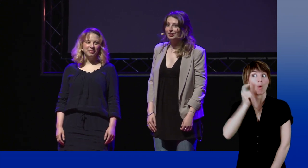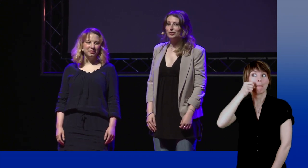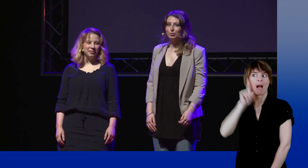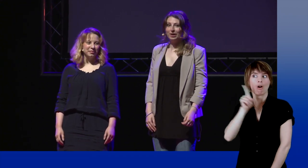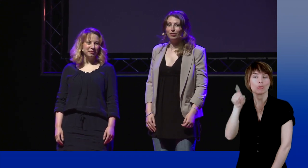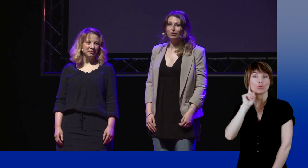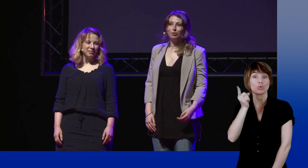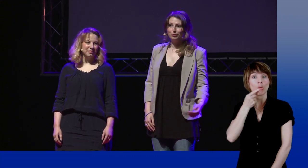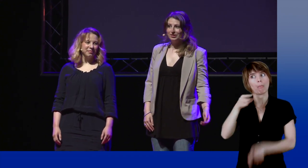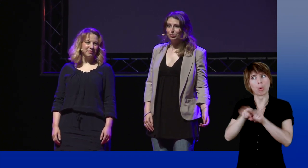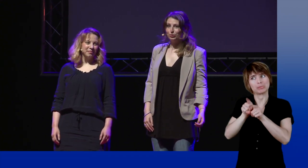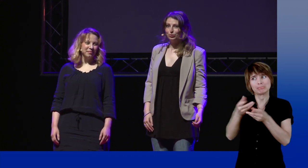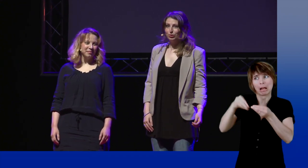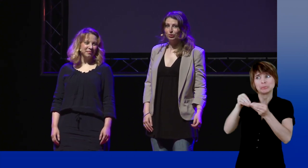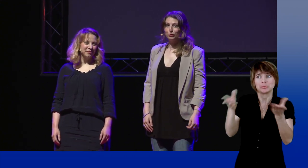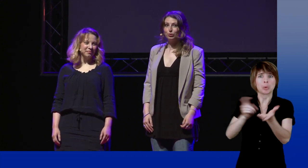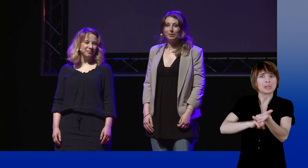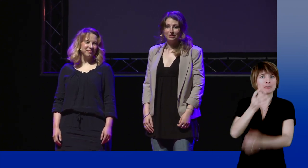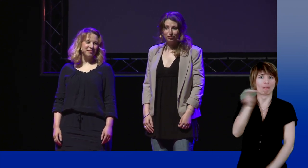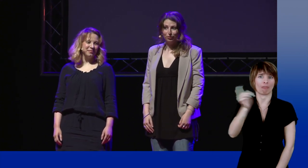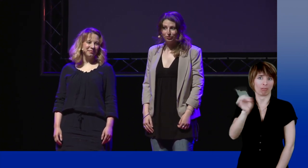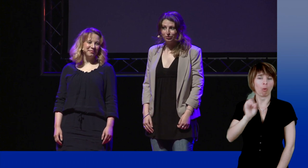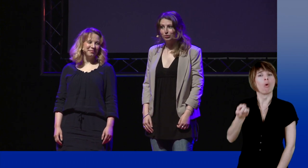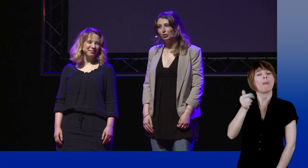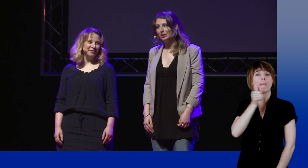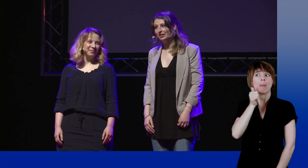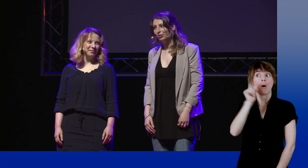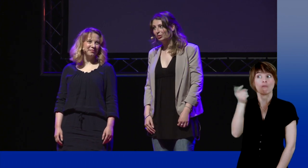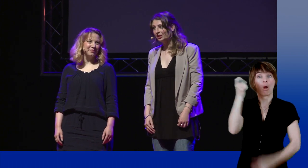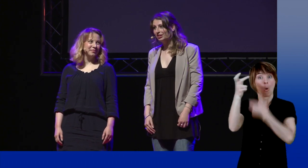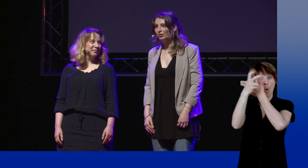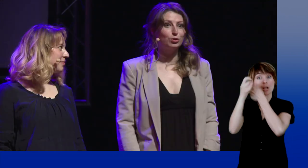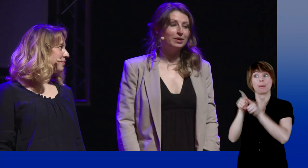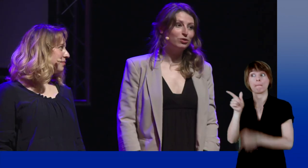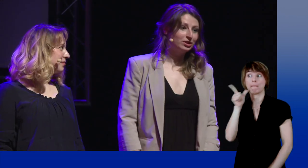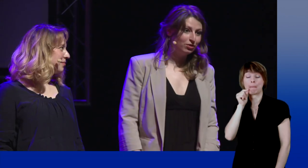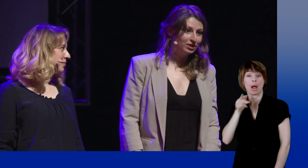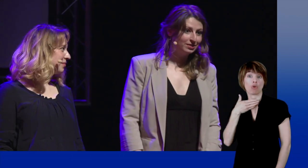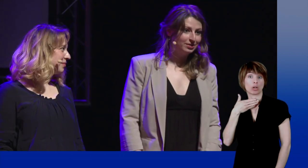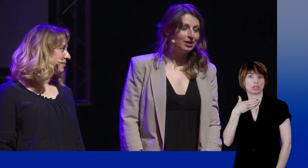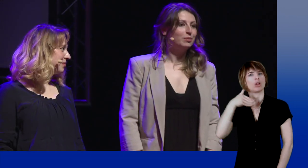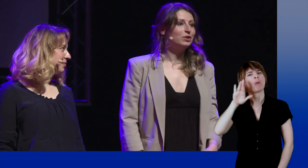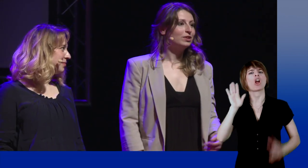Not only being deaf, our parents aren't born in France. Our mother was born in Hungary, and our father in Georgia.